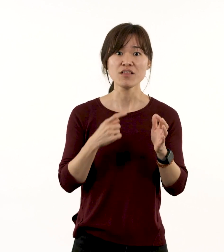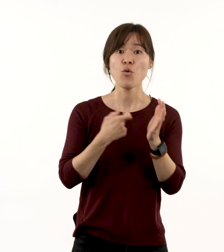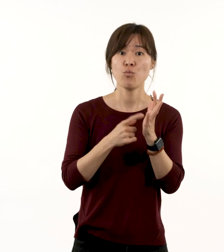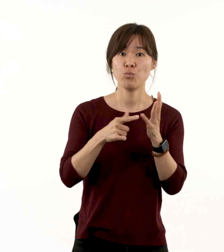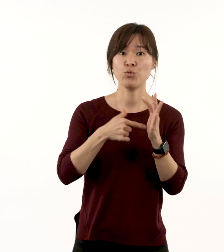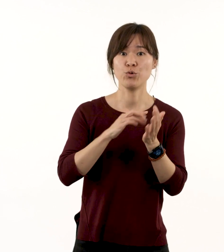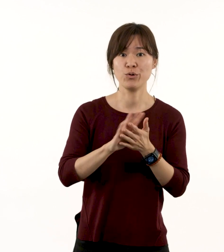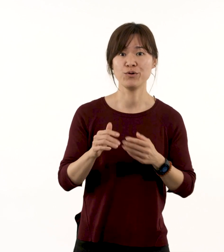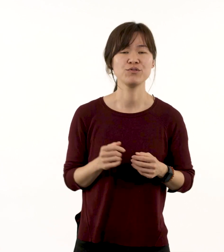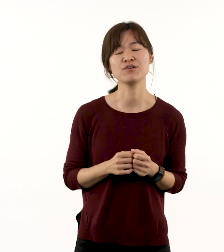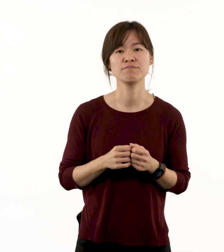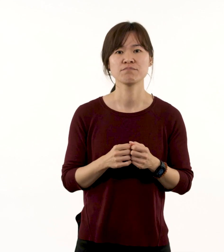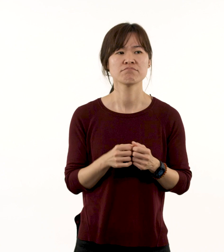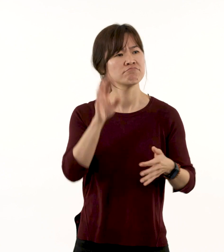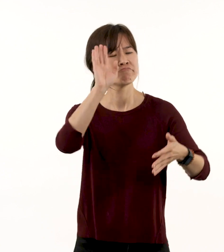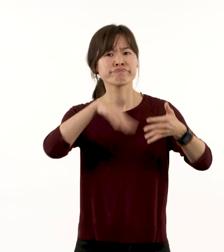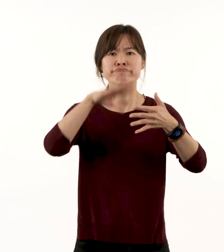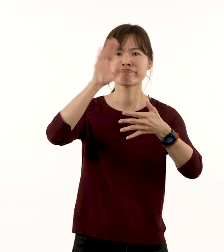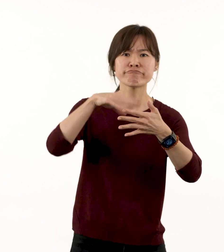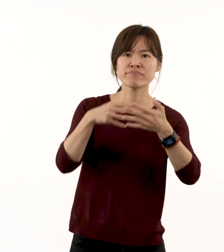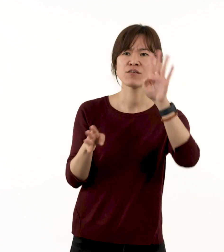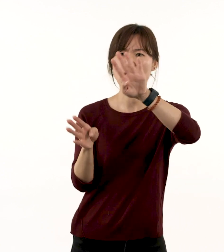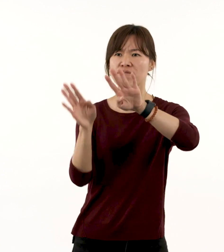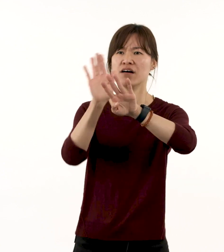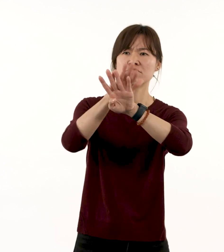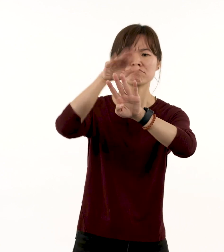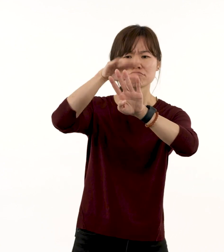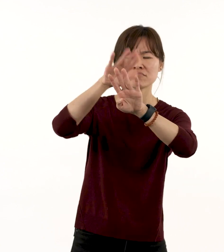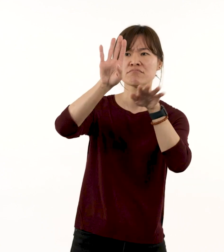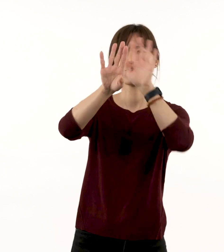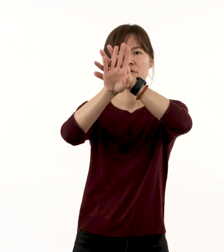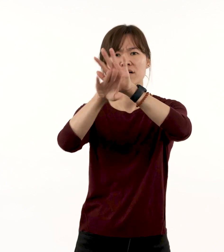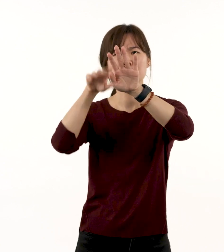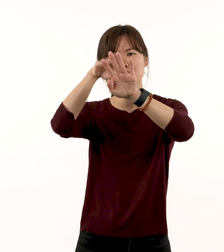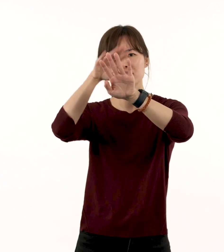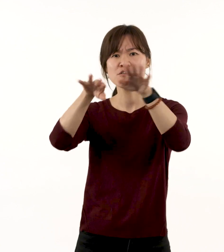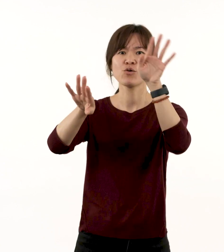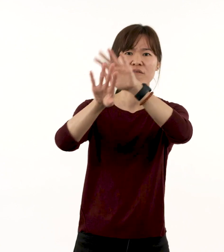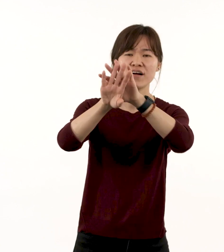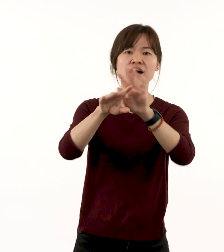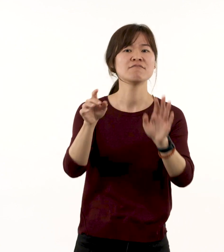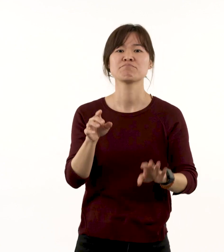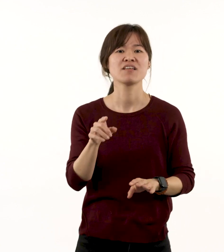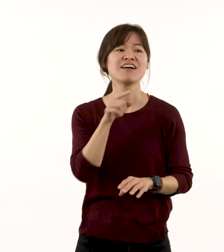Ruth reuses canvases as a part of her practice.